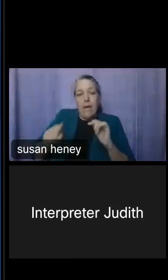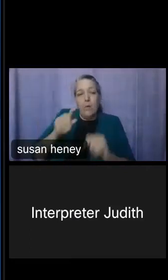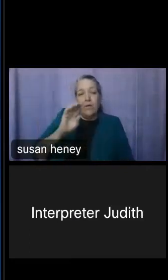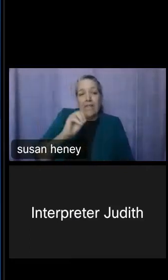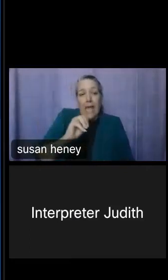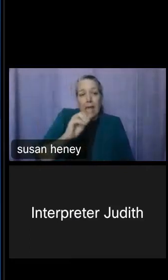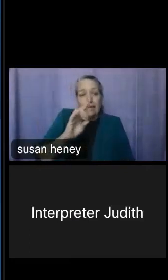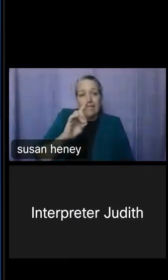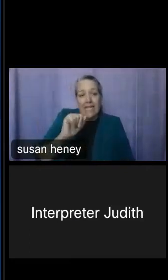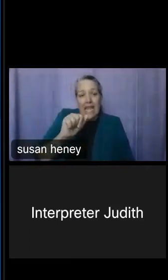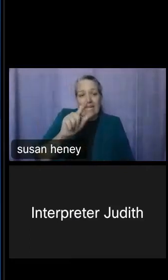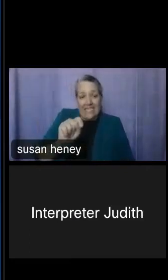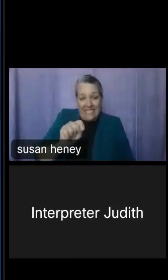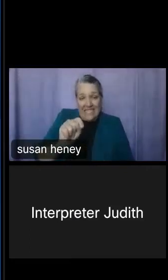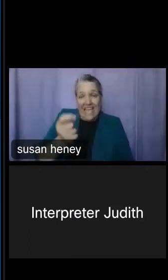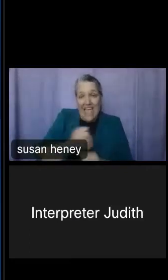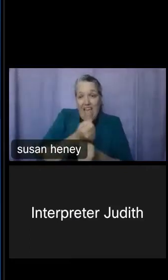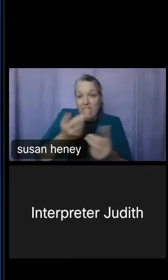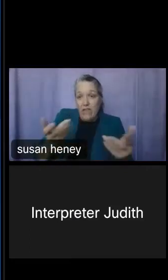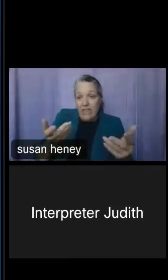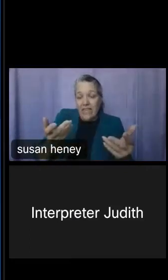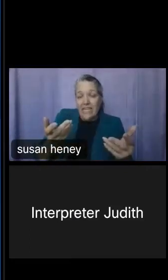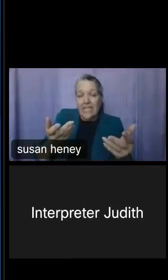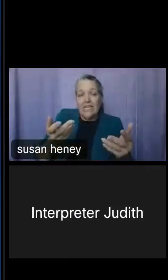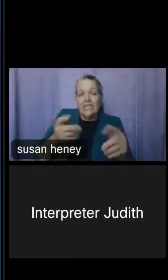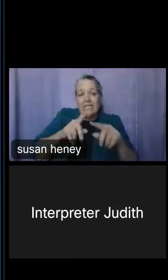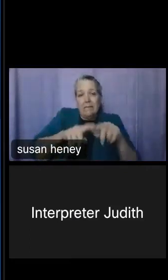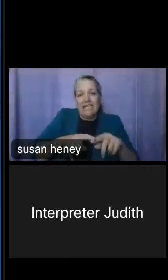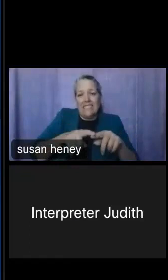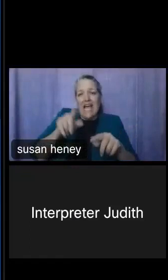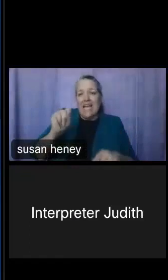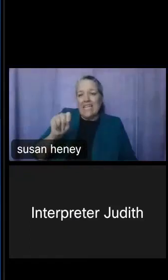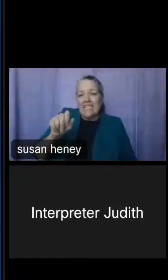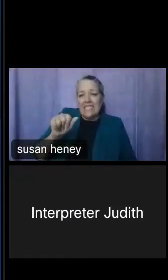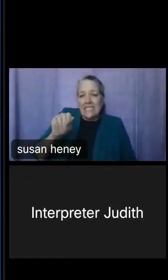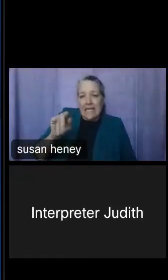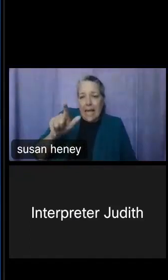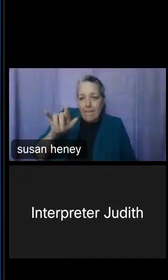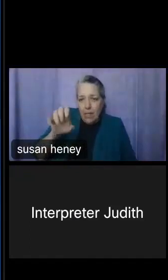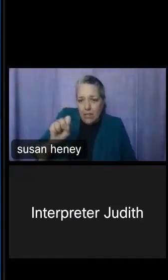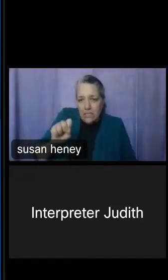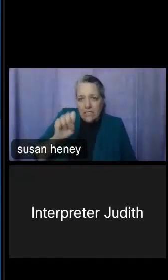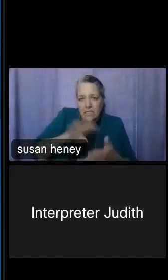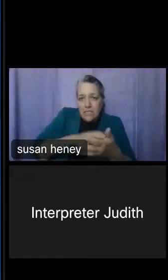is based on tables. And not only is it based on tables, but it's based on customizable